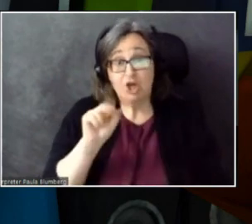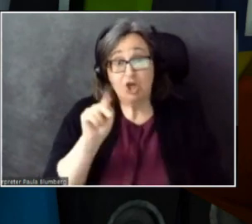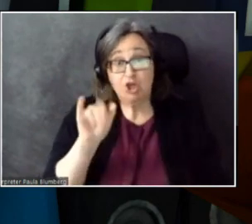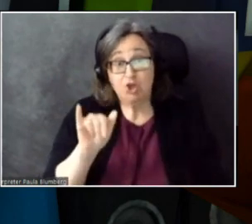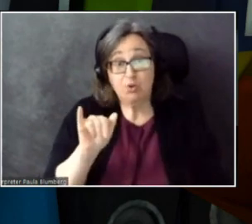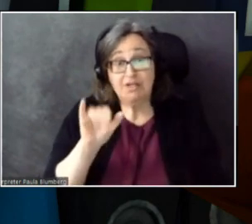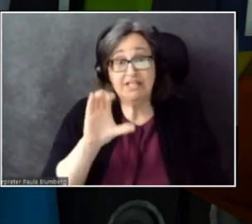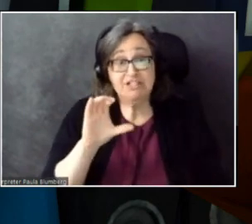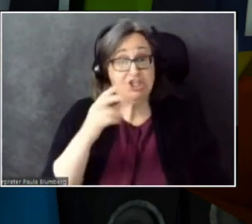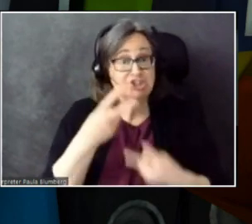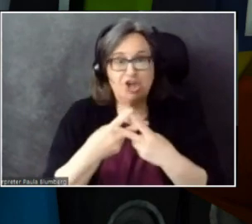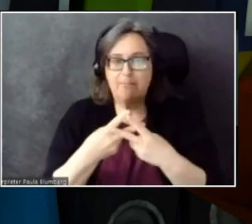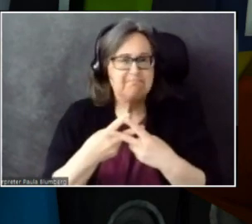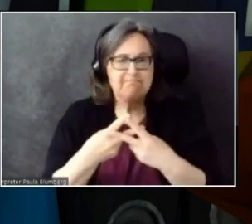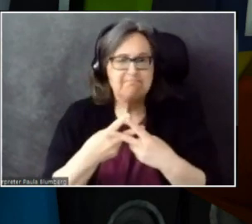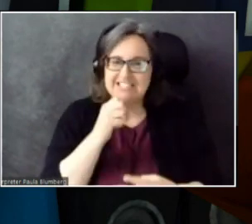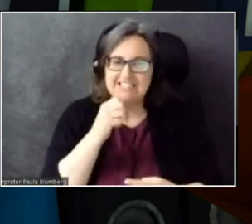Thank you!